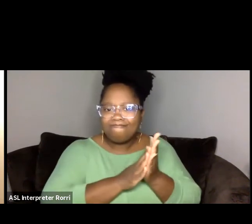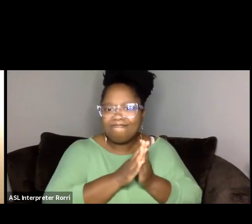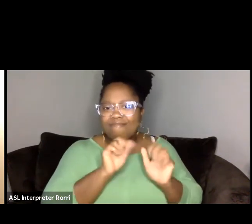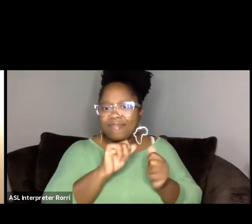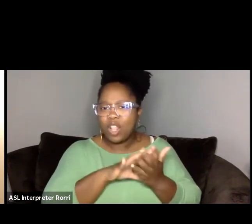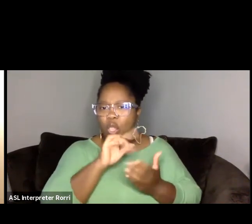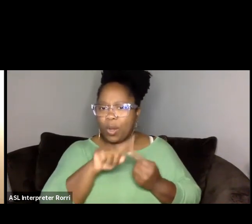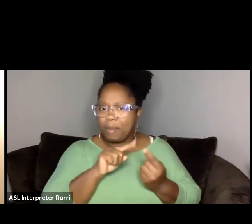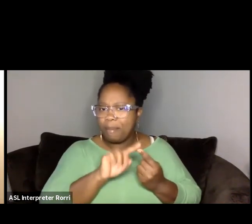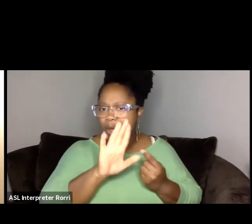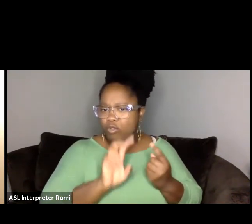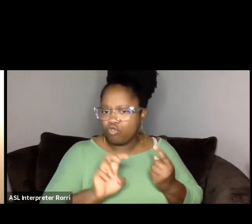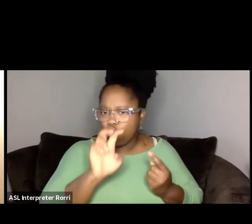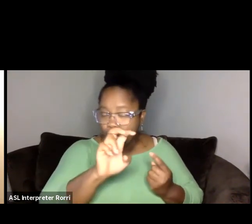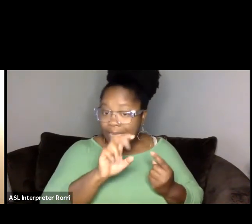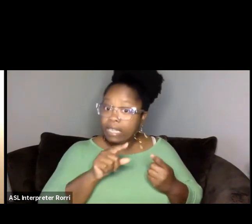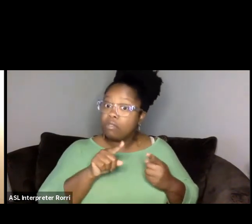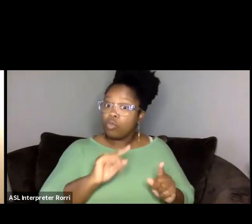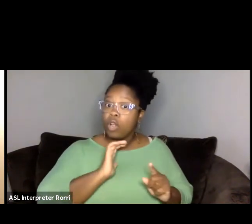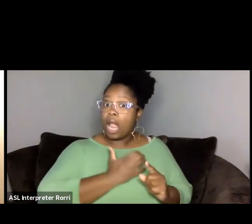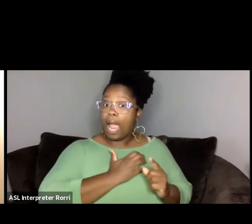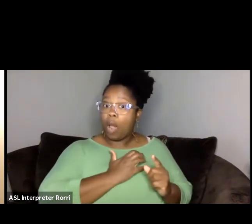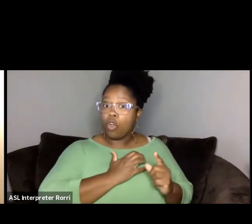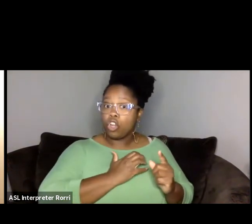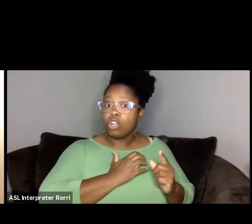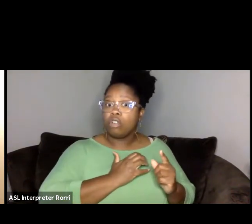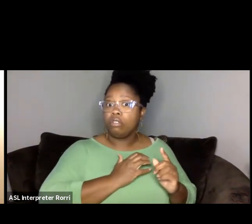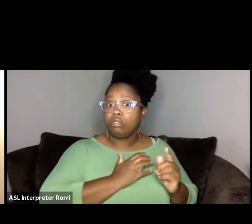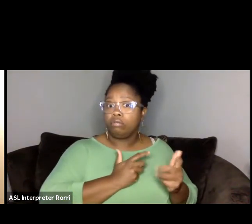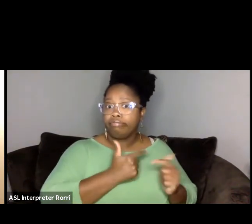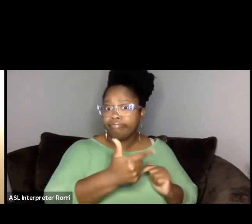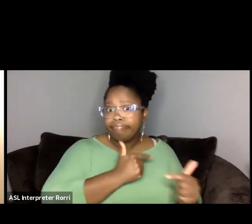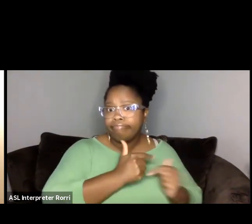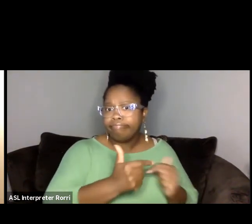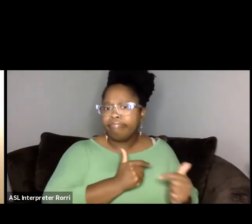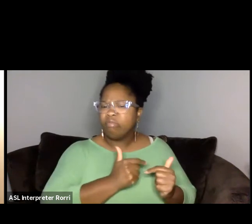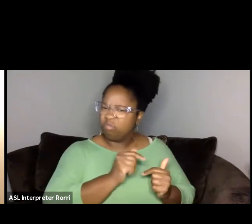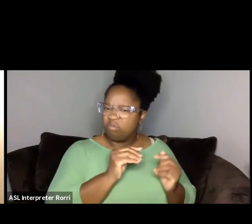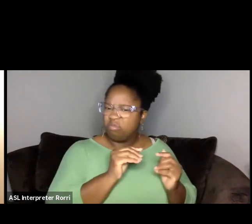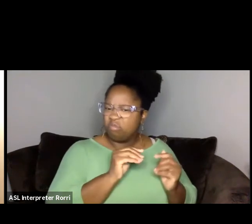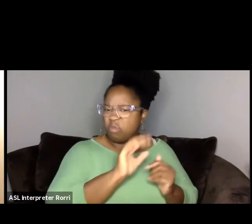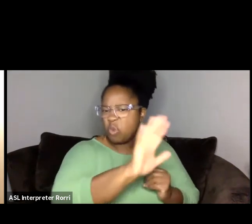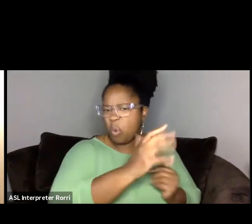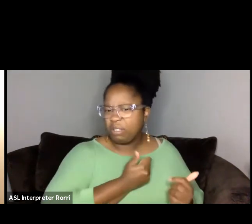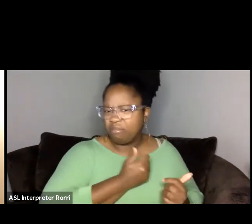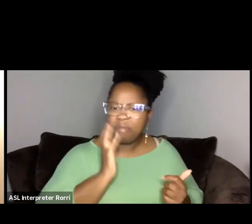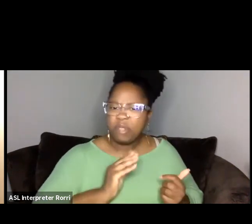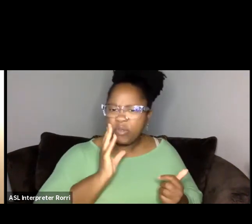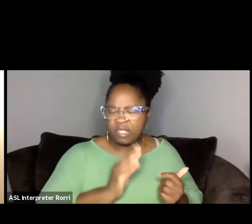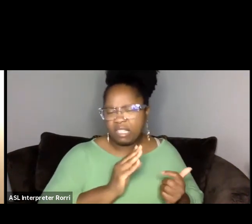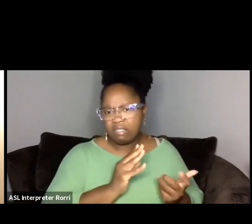as we continue talking, more of these experiences of yours will come up in our conversation.